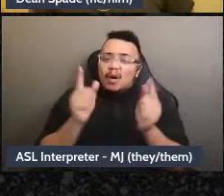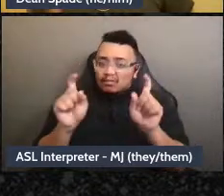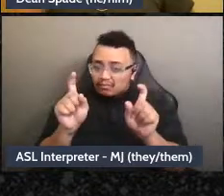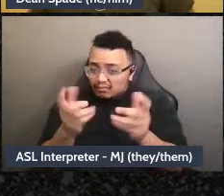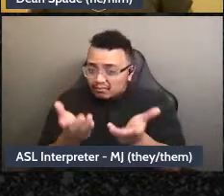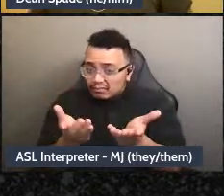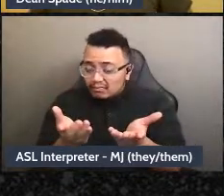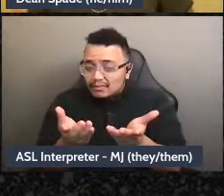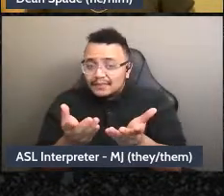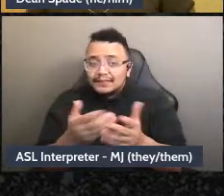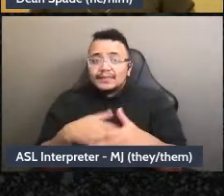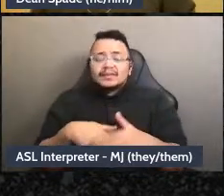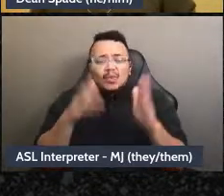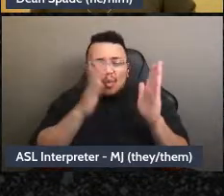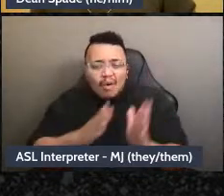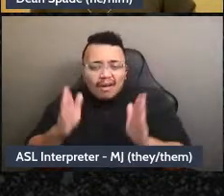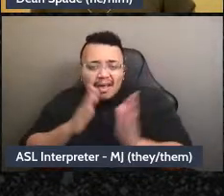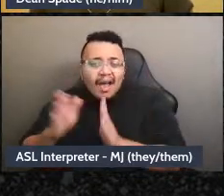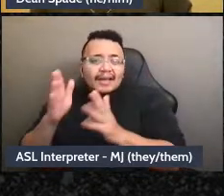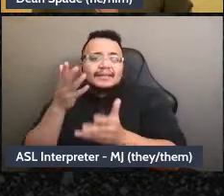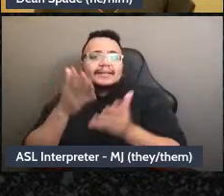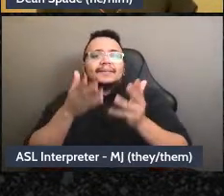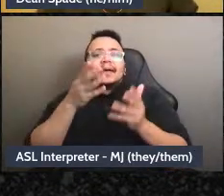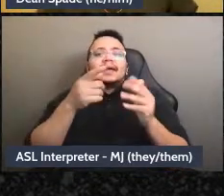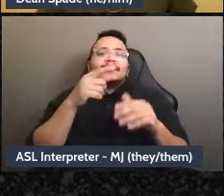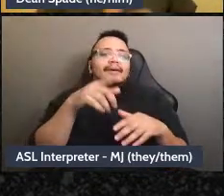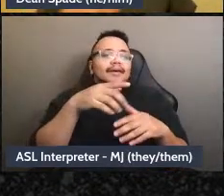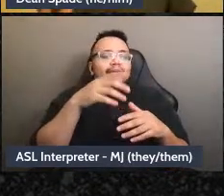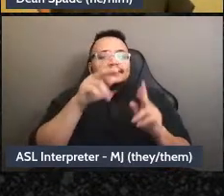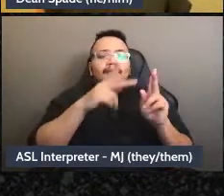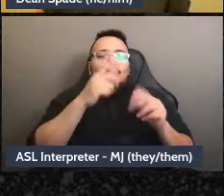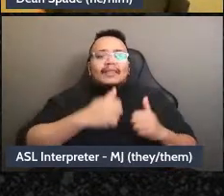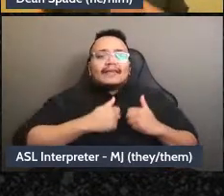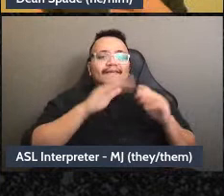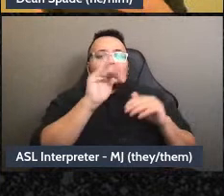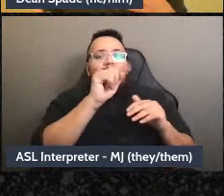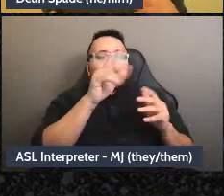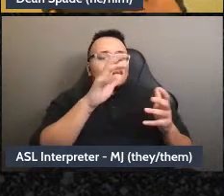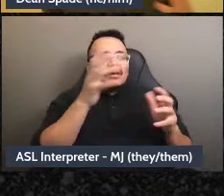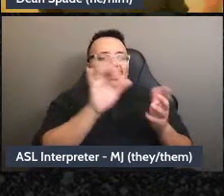organizing about this for tenants throughout the city or on your block” So it's like mutual